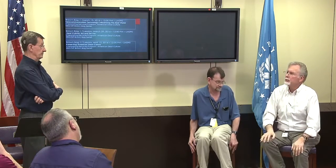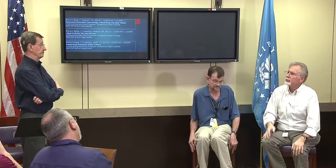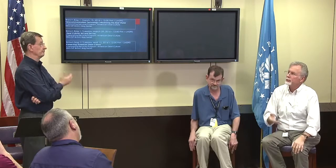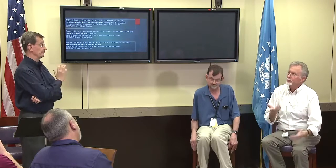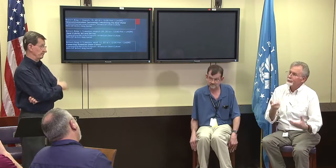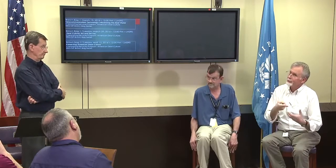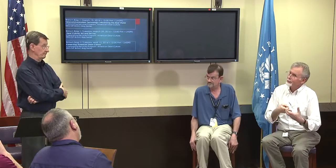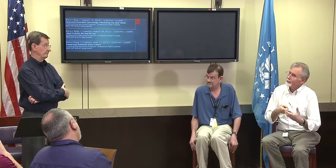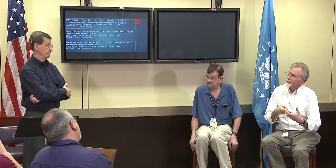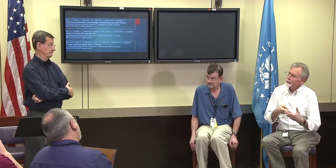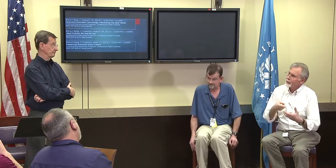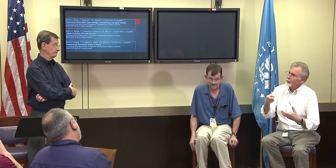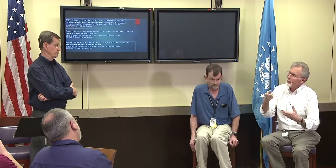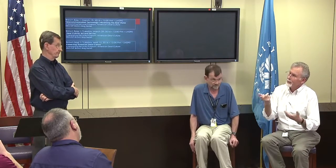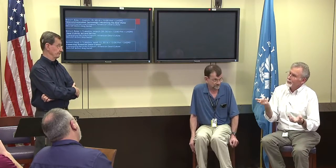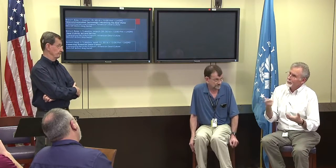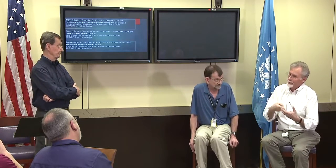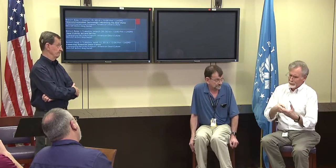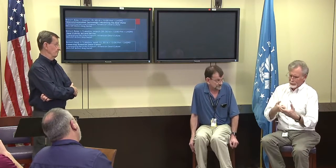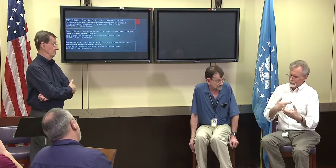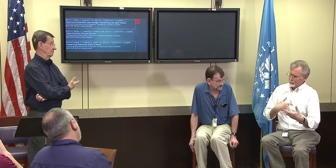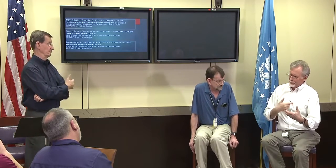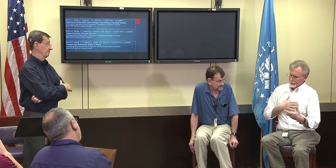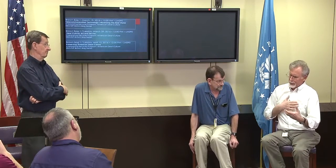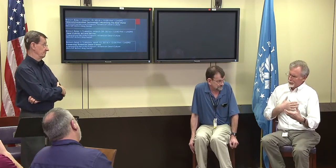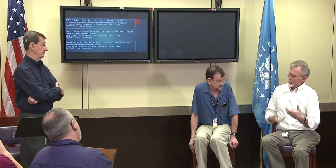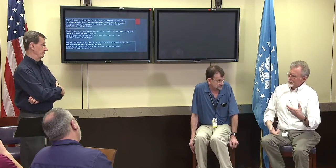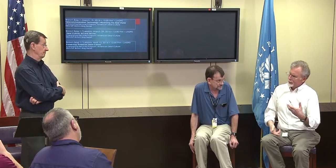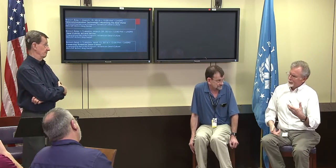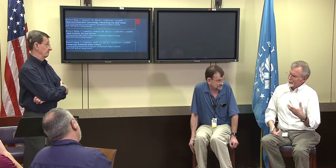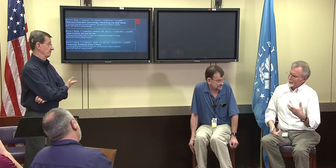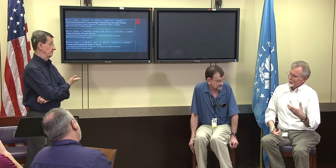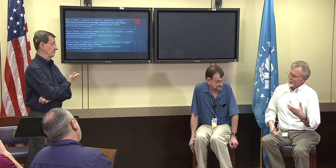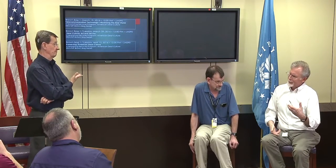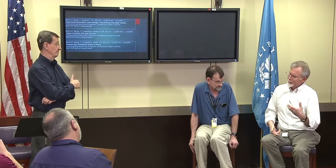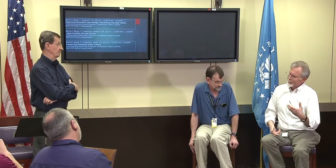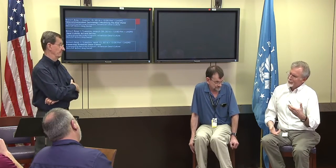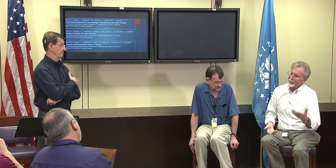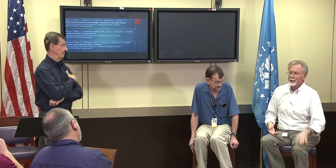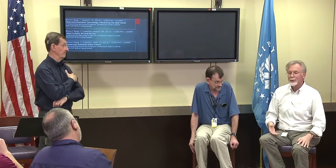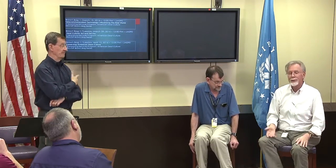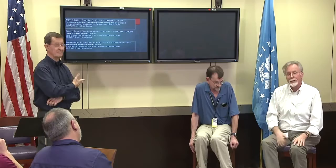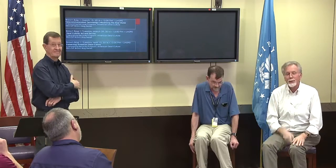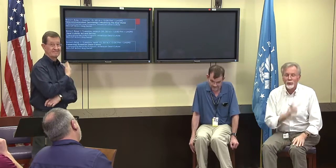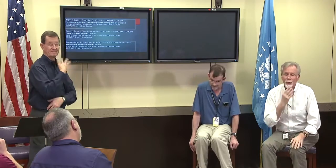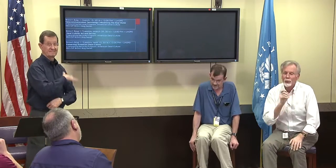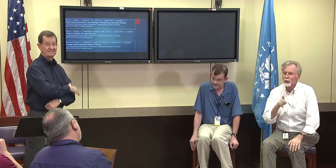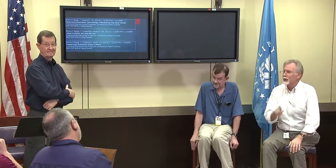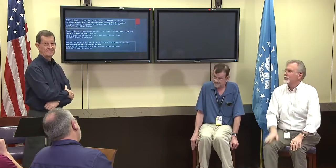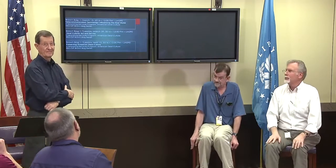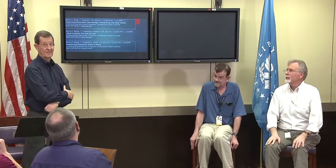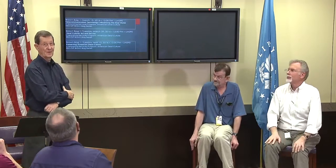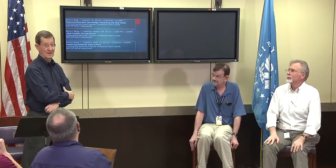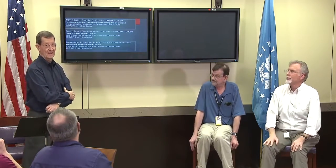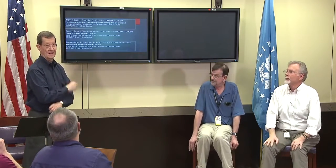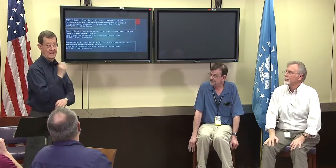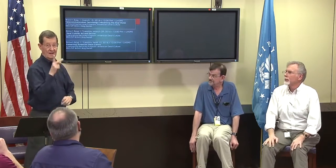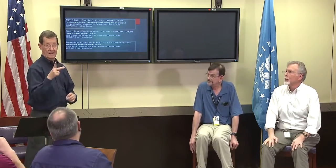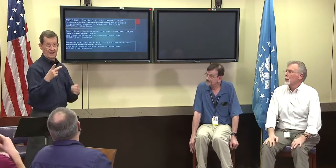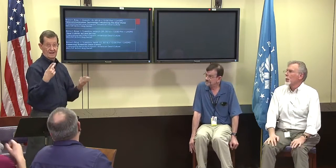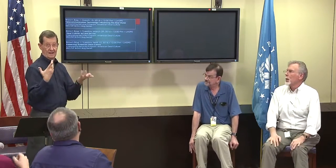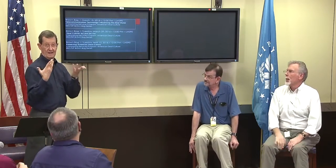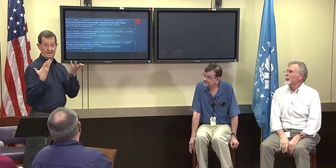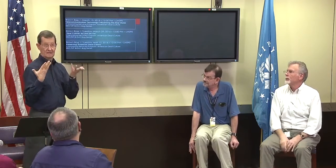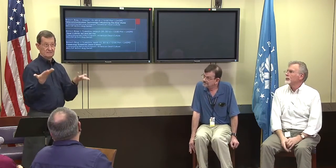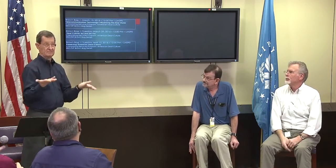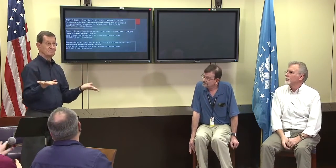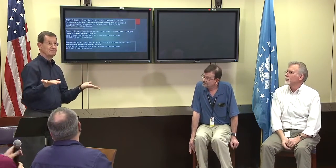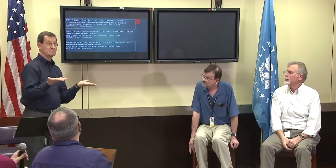So that's a good question, I don't believe so.